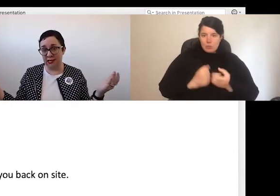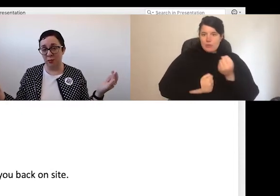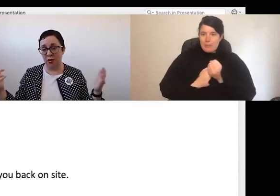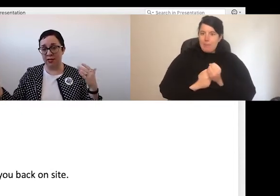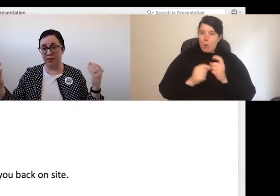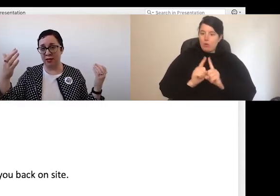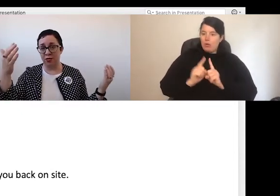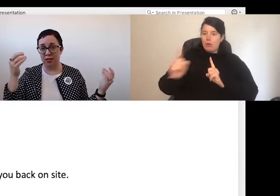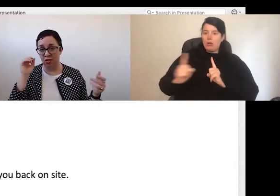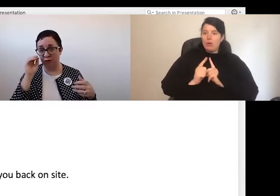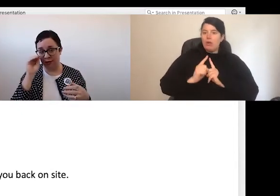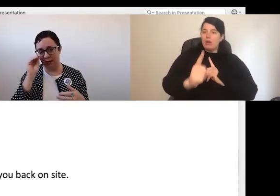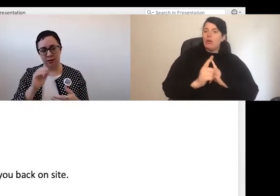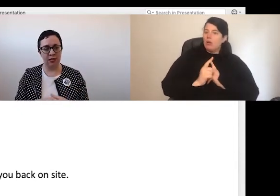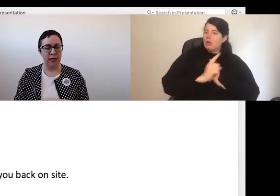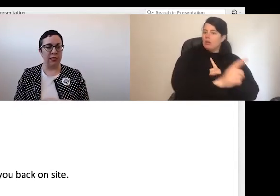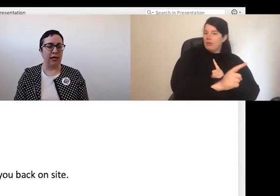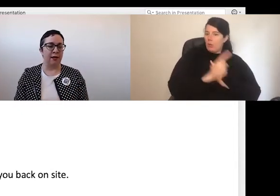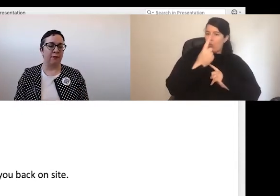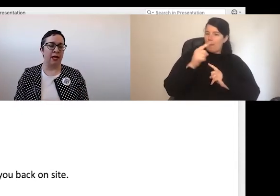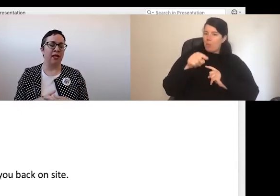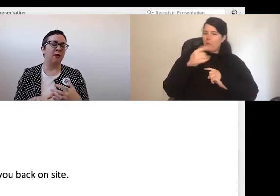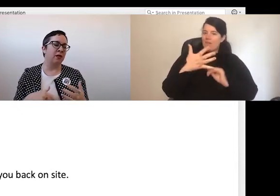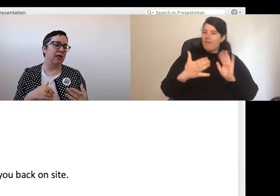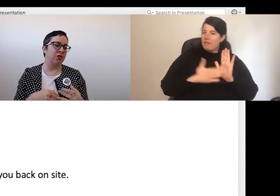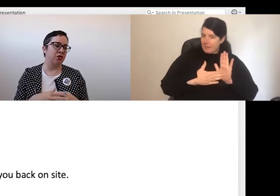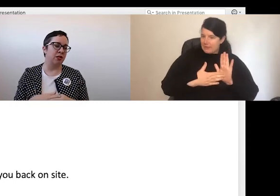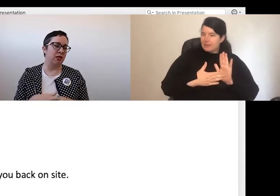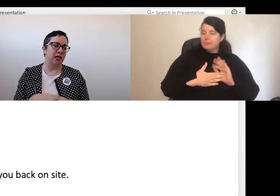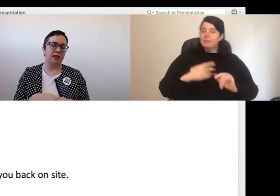while we're still in a transition phase, and it can really reduce that